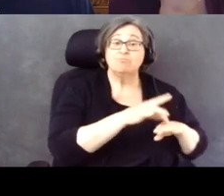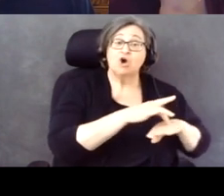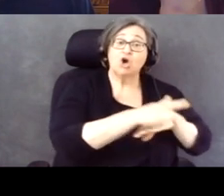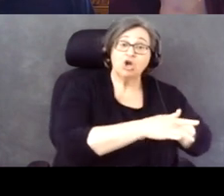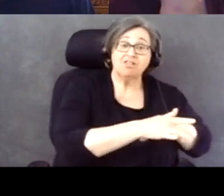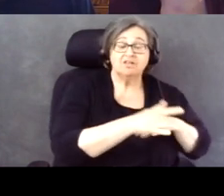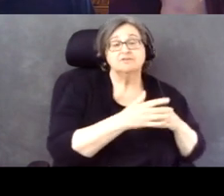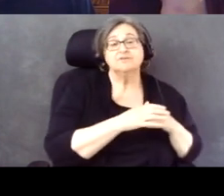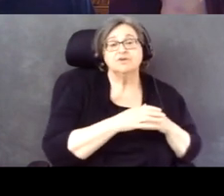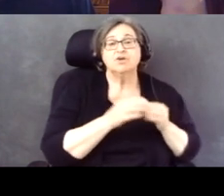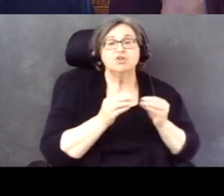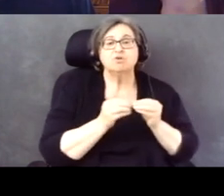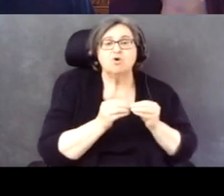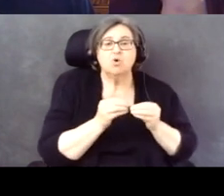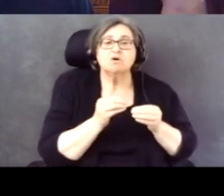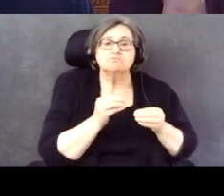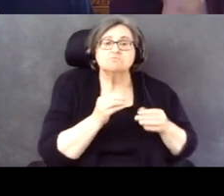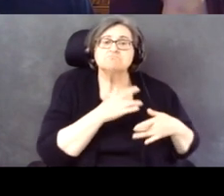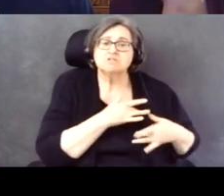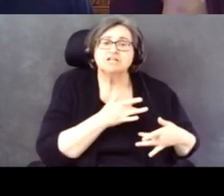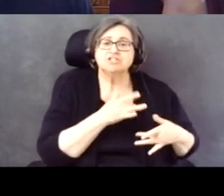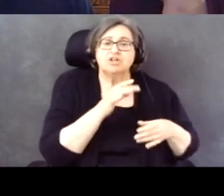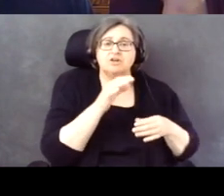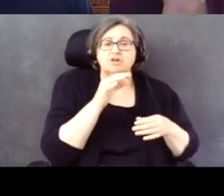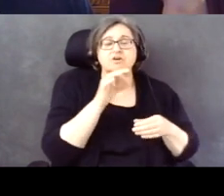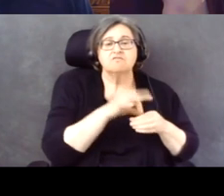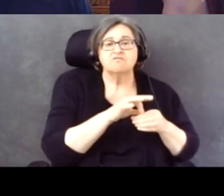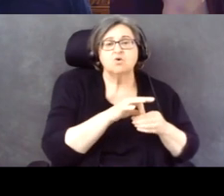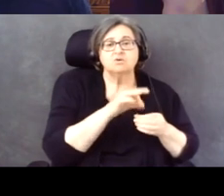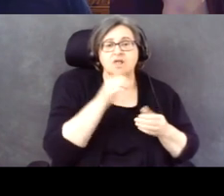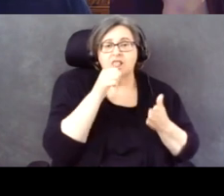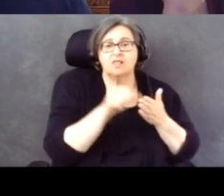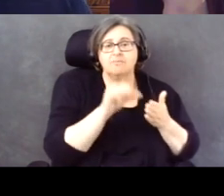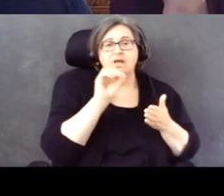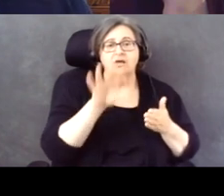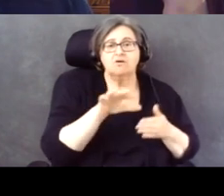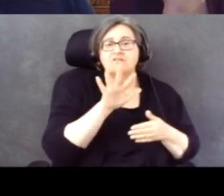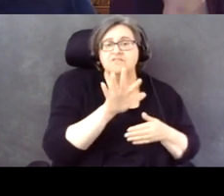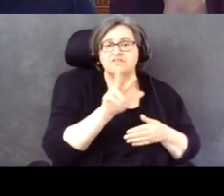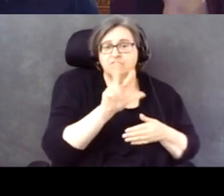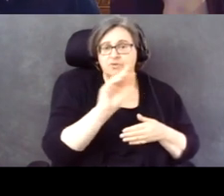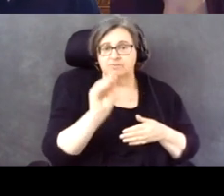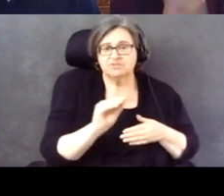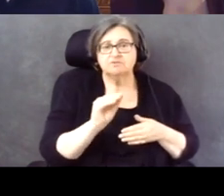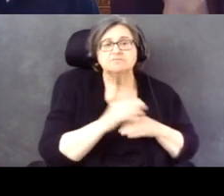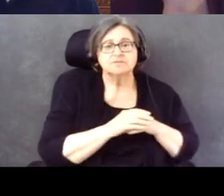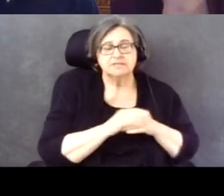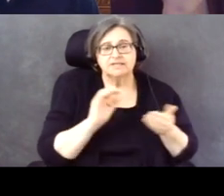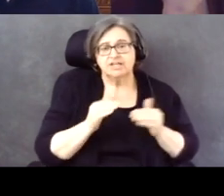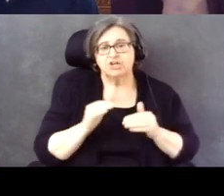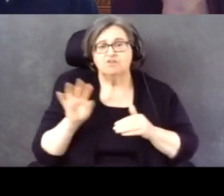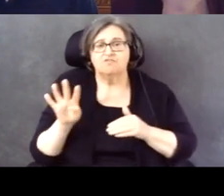They were more likely to vote by mail, 53%, just by half vote by mail compared to 42%